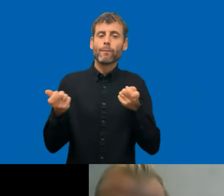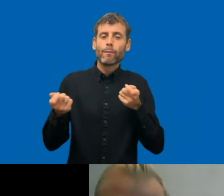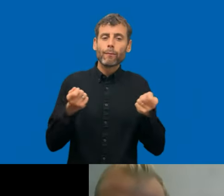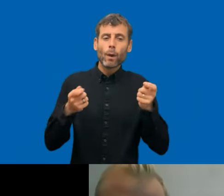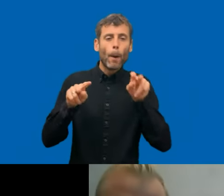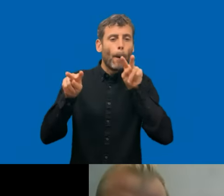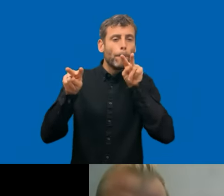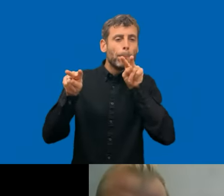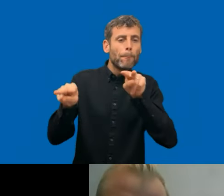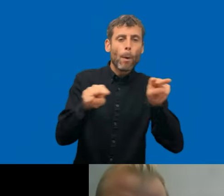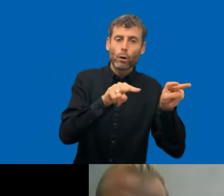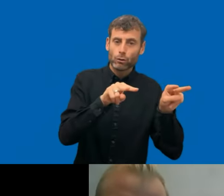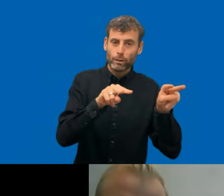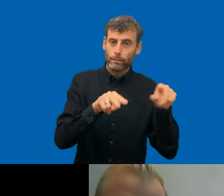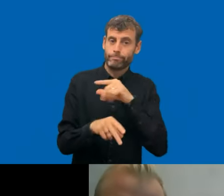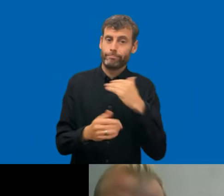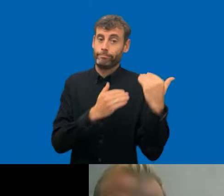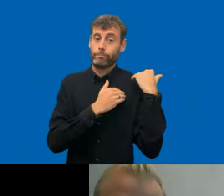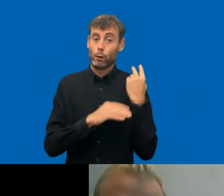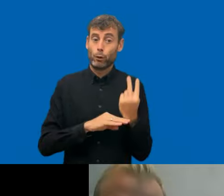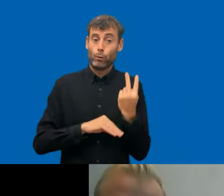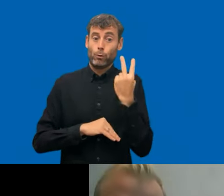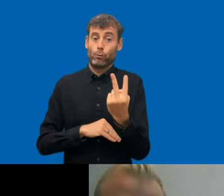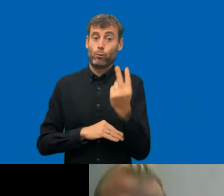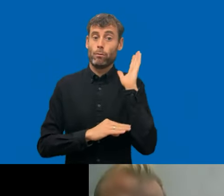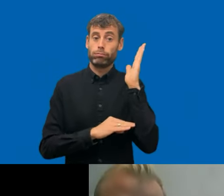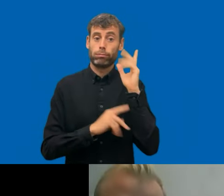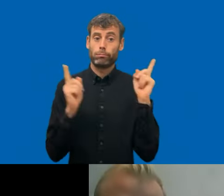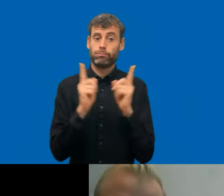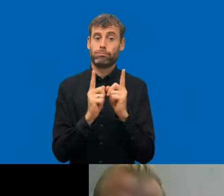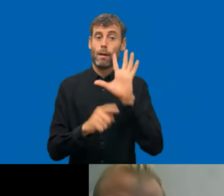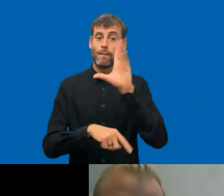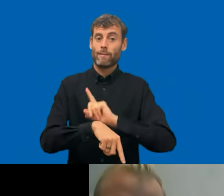presentation of two people in five minutes. So that is impressive, just that approach.